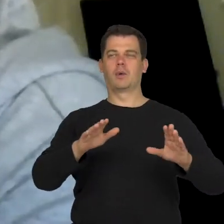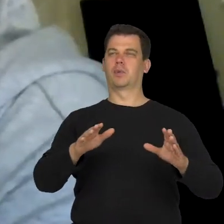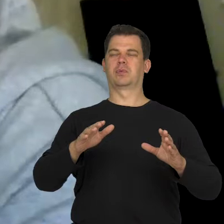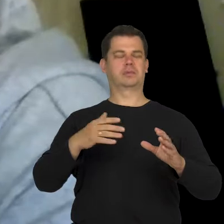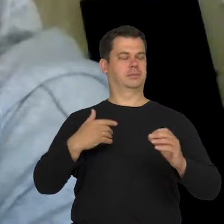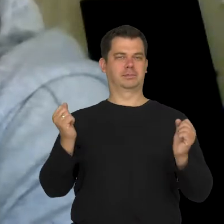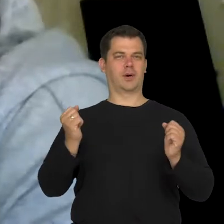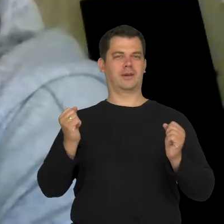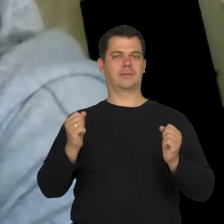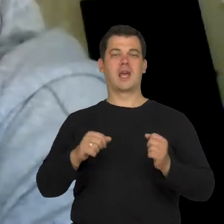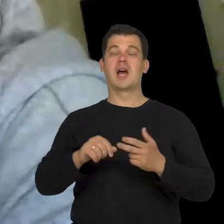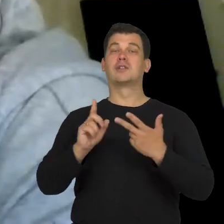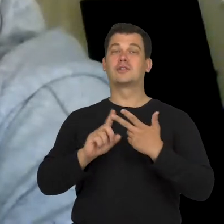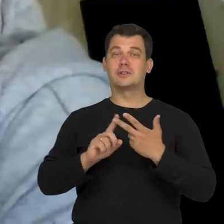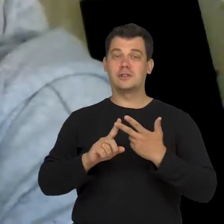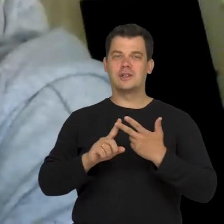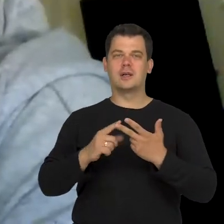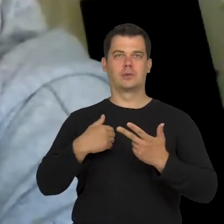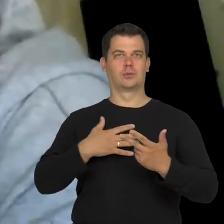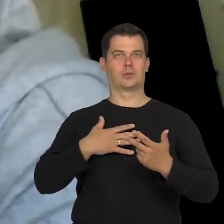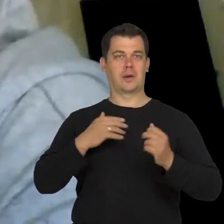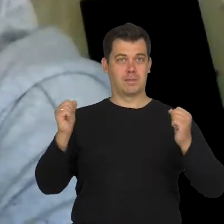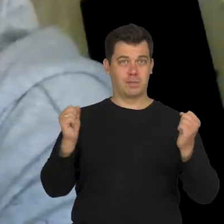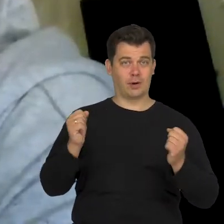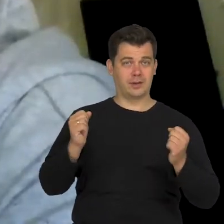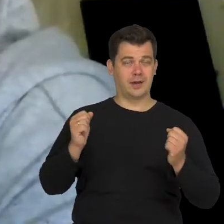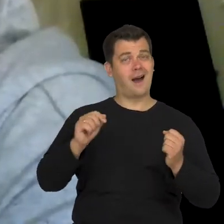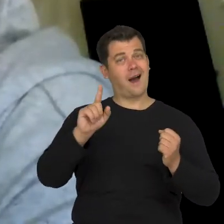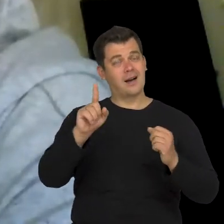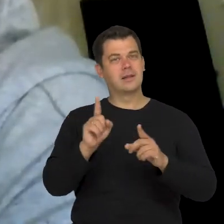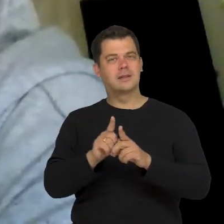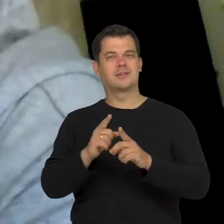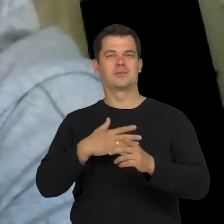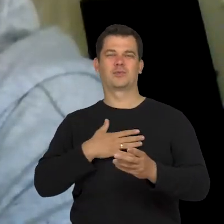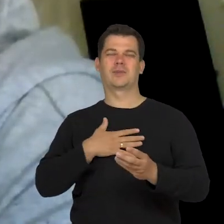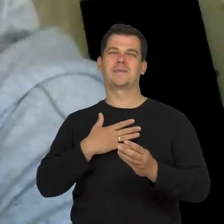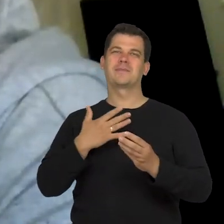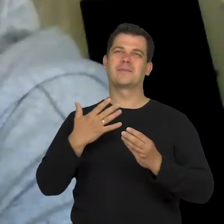whenever I was leaving, I was scared but on the other hand, I noticed a strange phenomenon